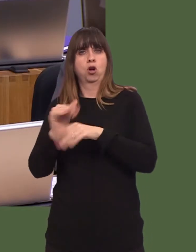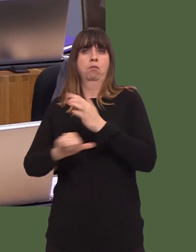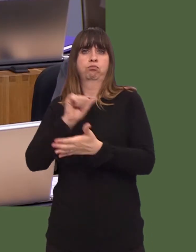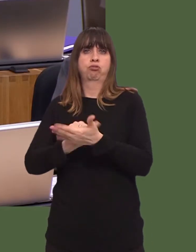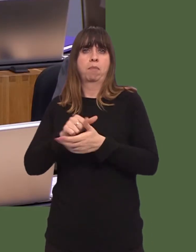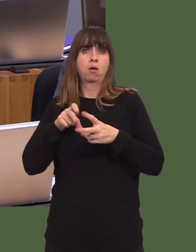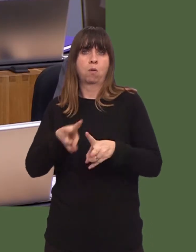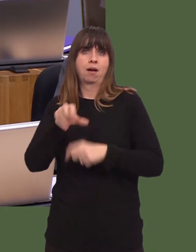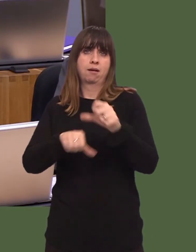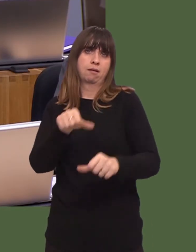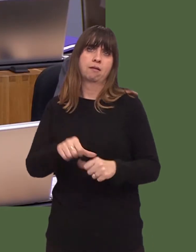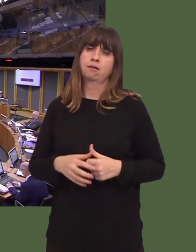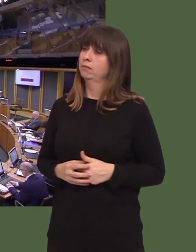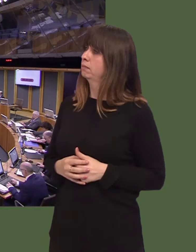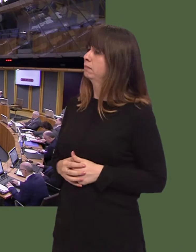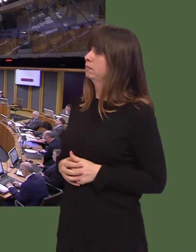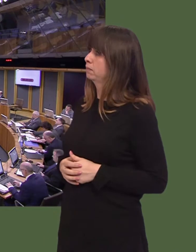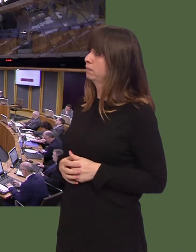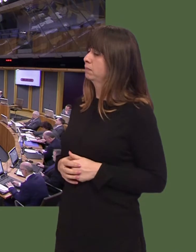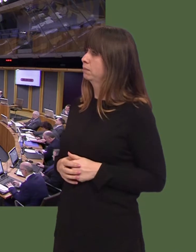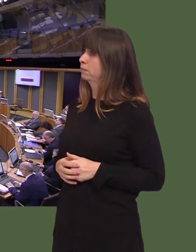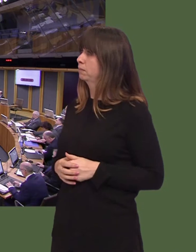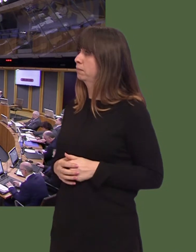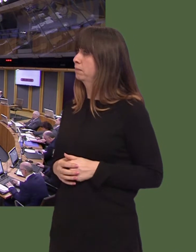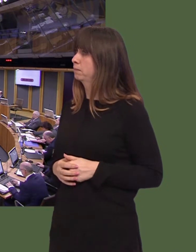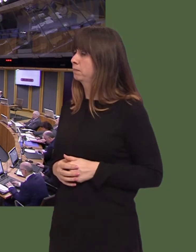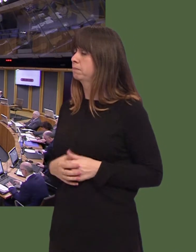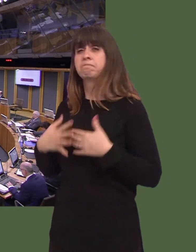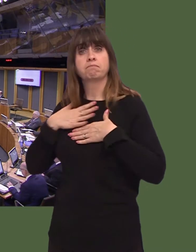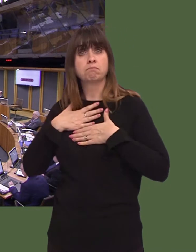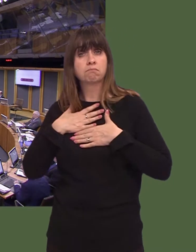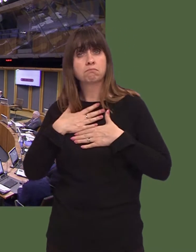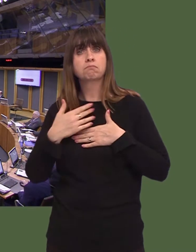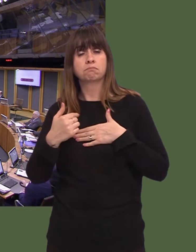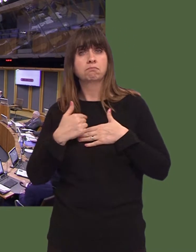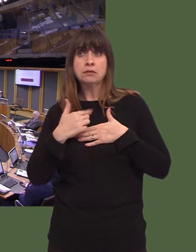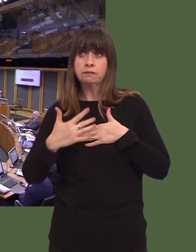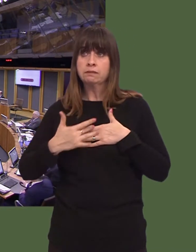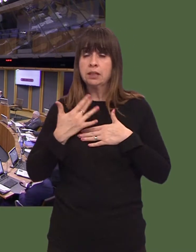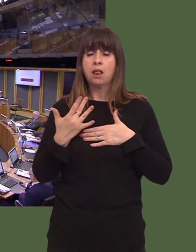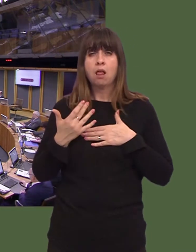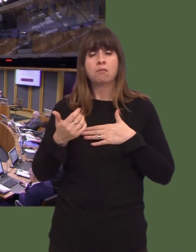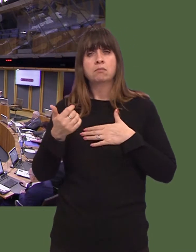Huw Irranca-Davies: Personally, I very much welcome the leadership that the First Minister